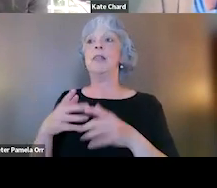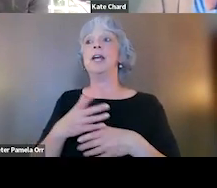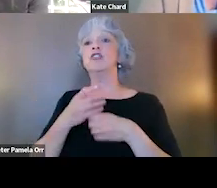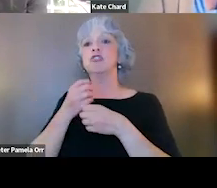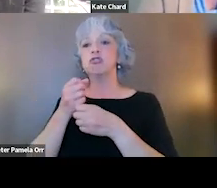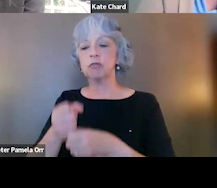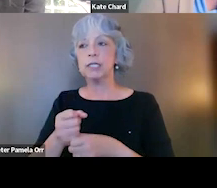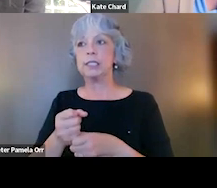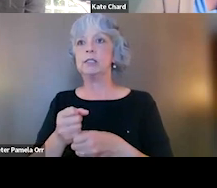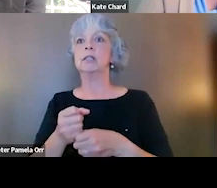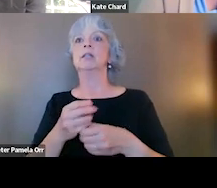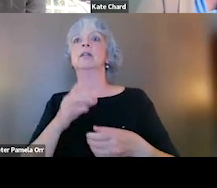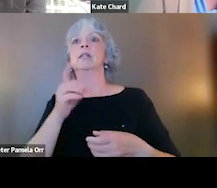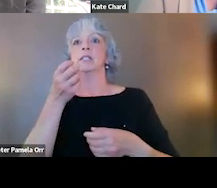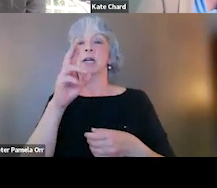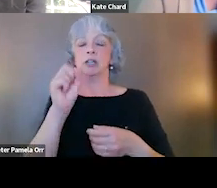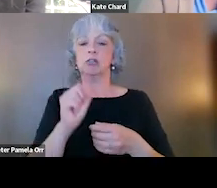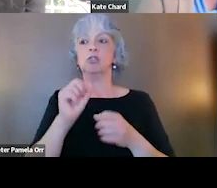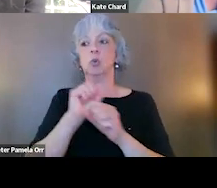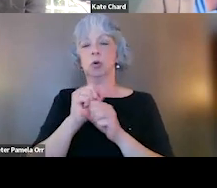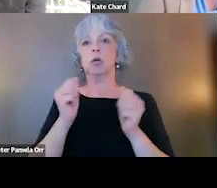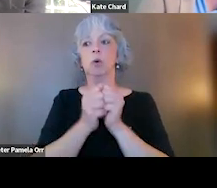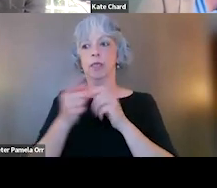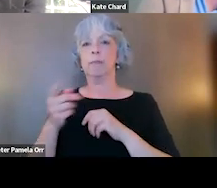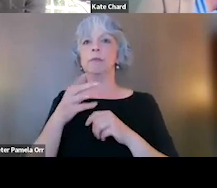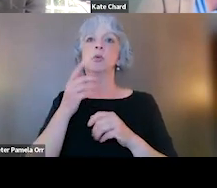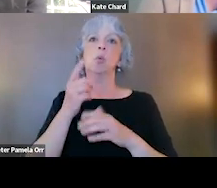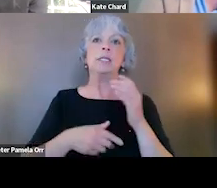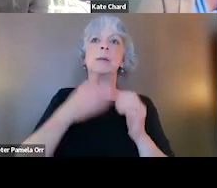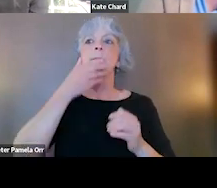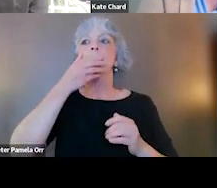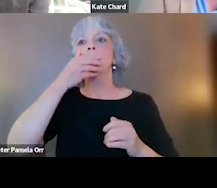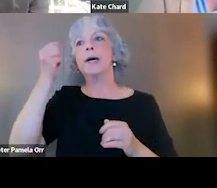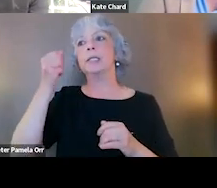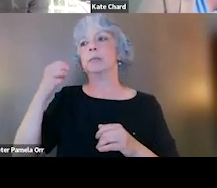and experts like Dr. Chard who are working with them, on what might be most beneficial to them with their input.